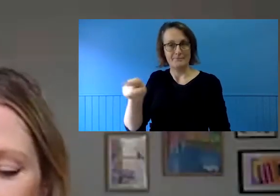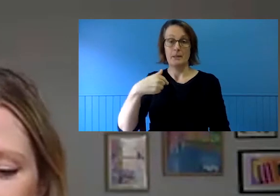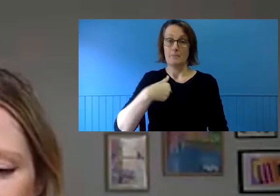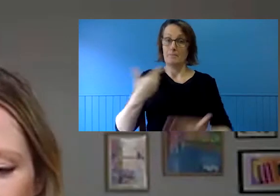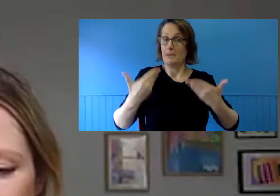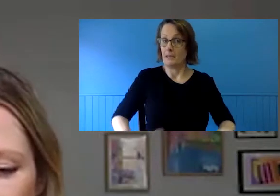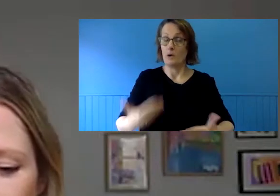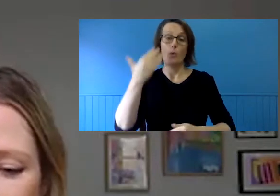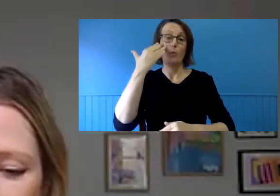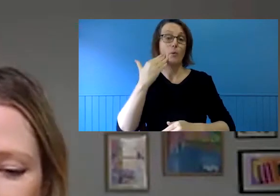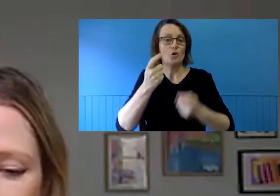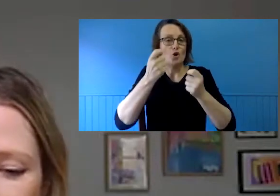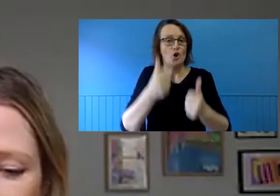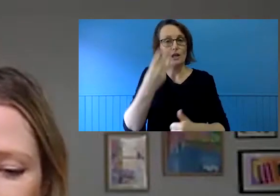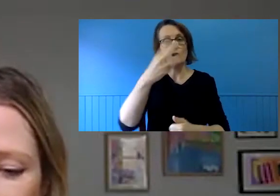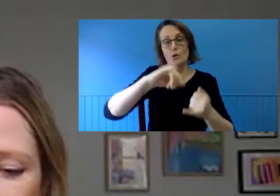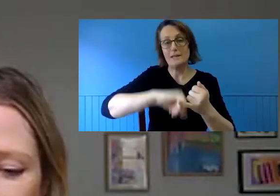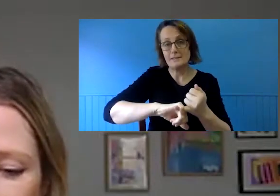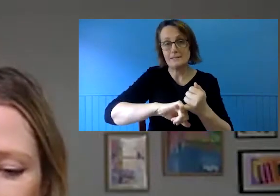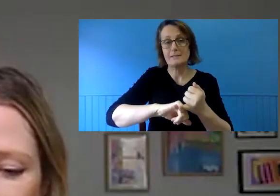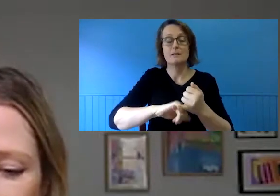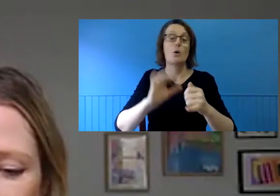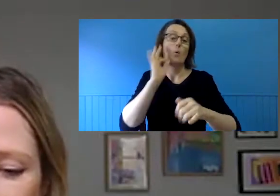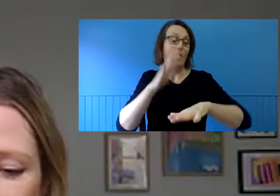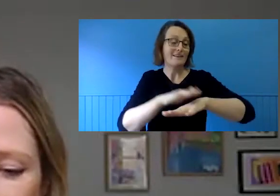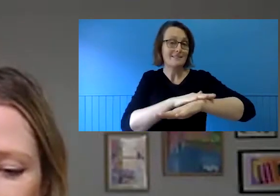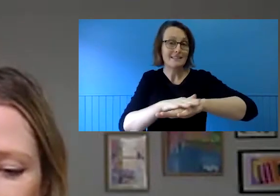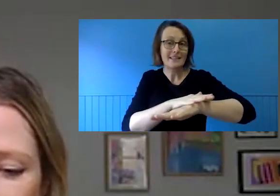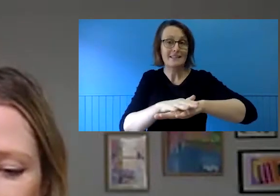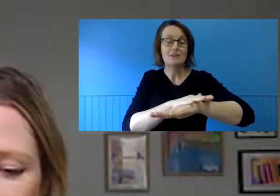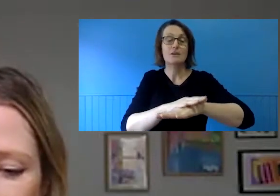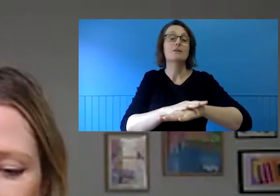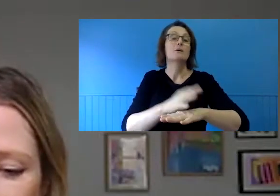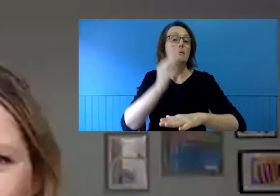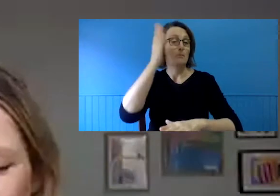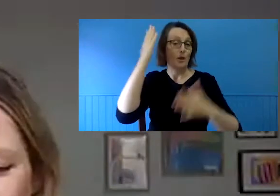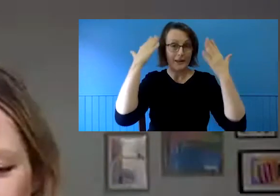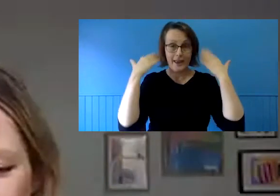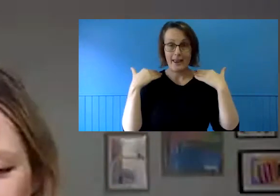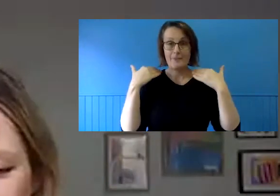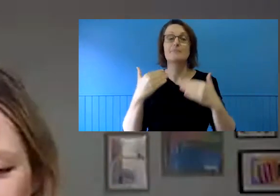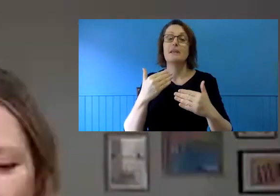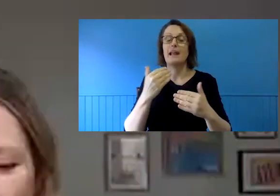in my early 30s, with fair-skinned, blonde hair, blue eyes and wearing a light-blue jumper.